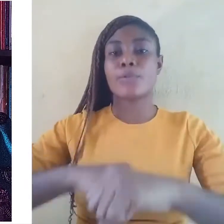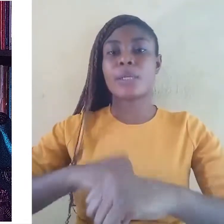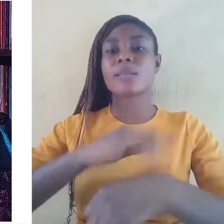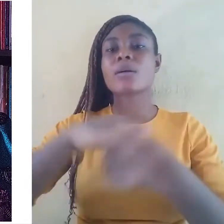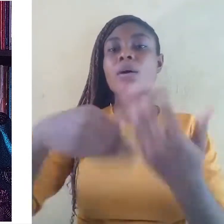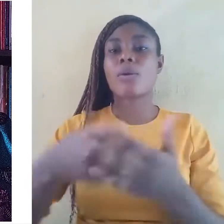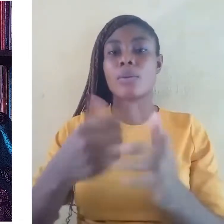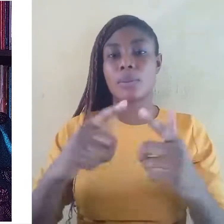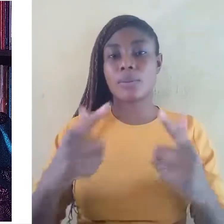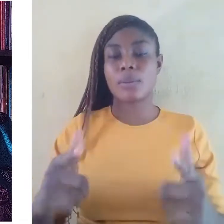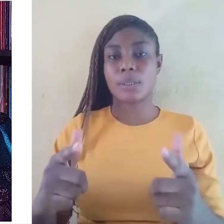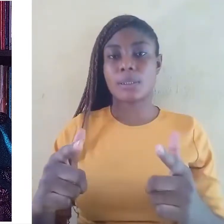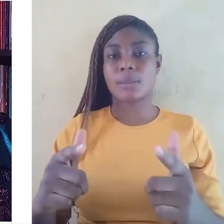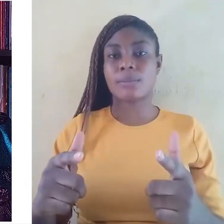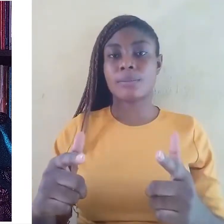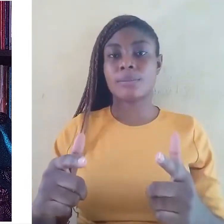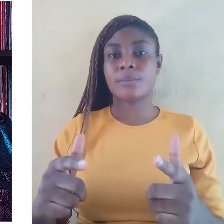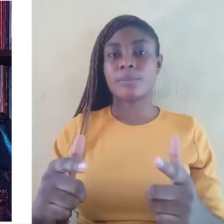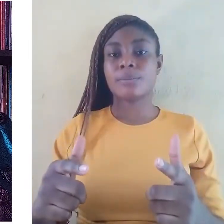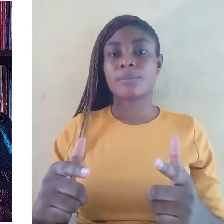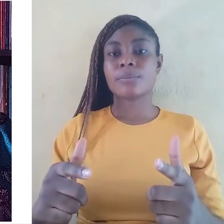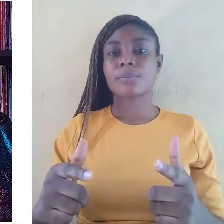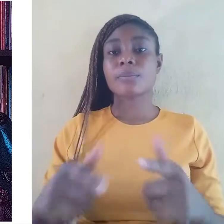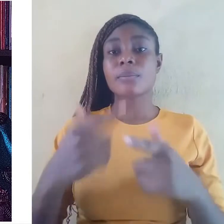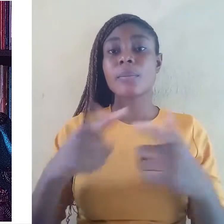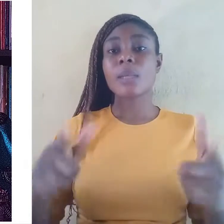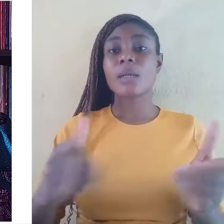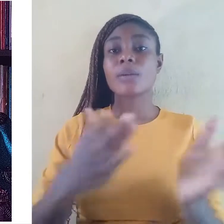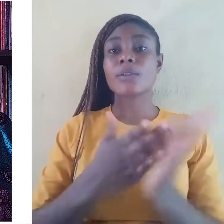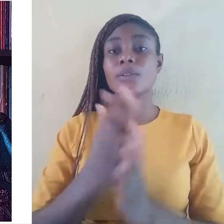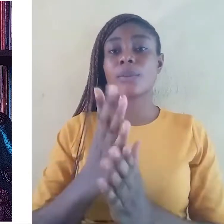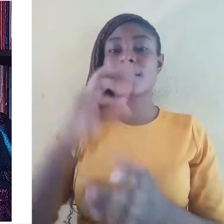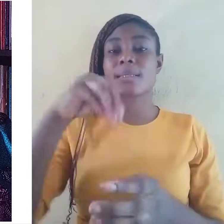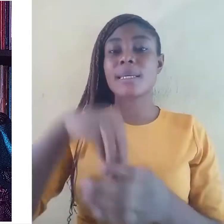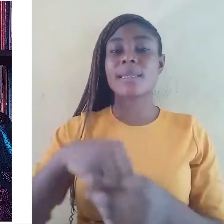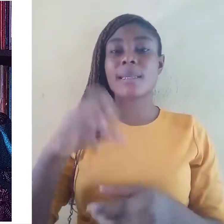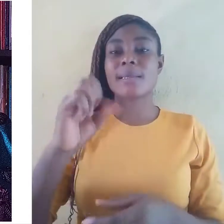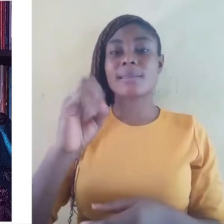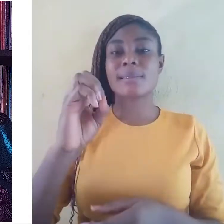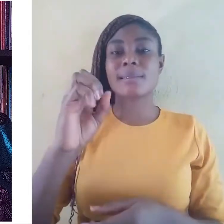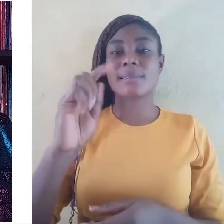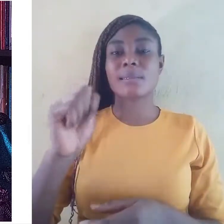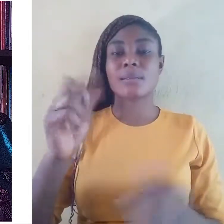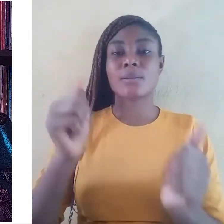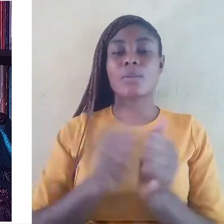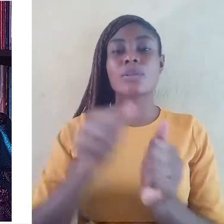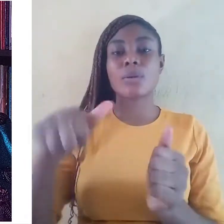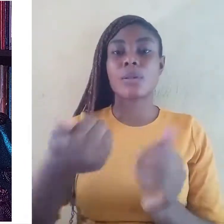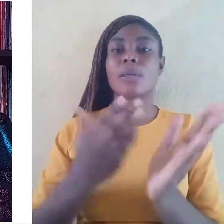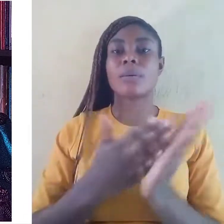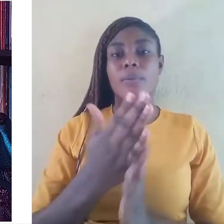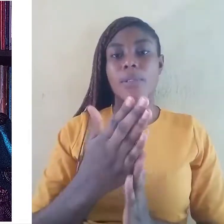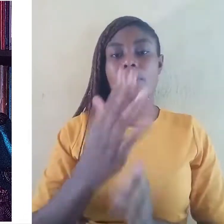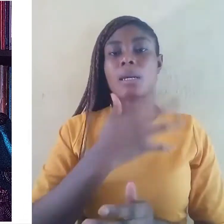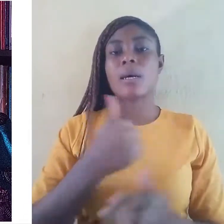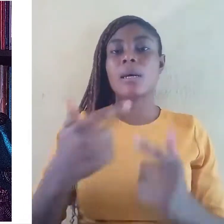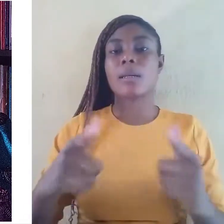Language rights intersect with many other rights and language is an important part in